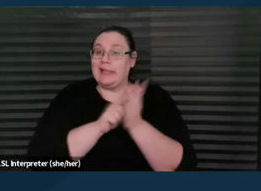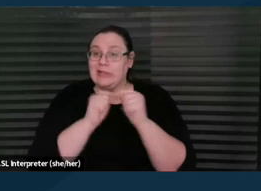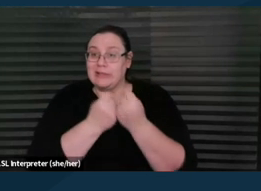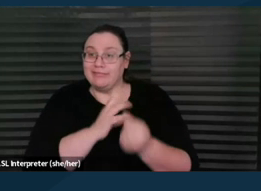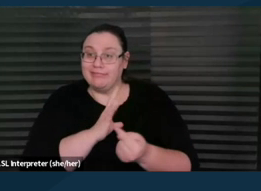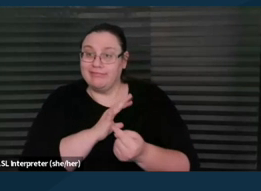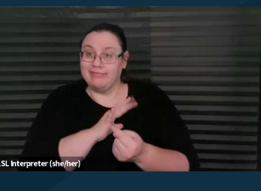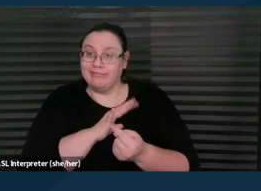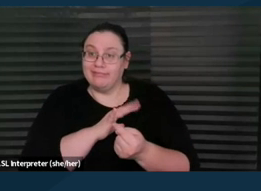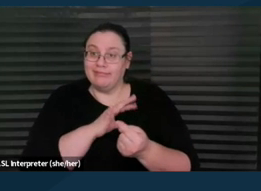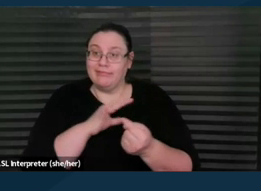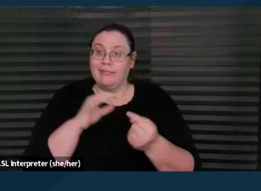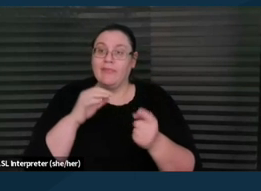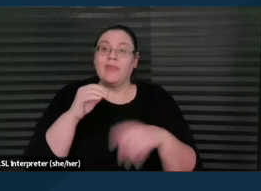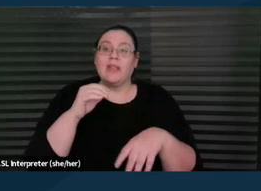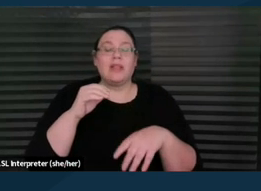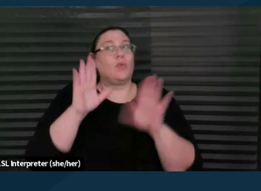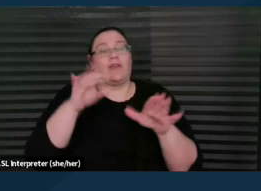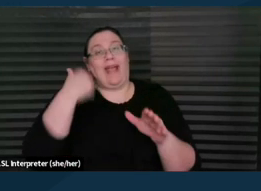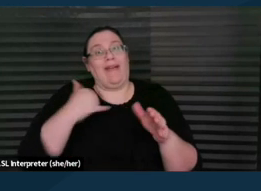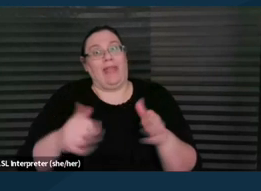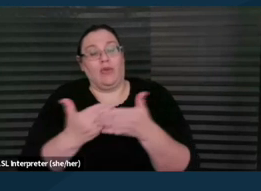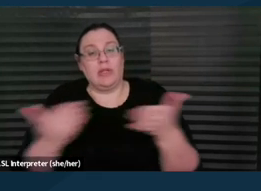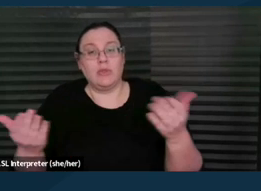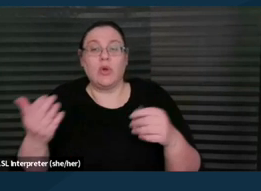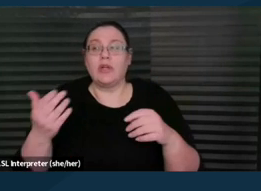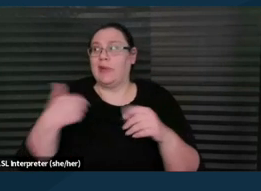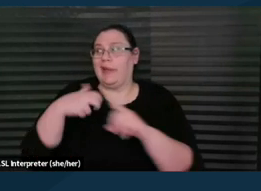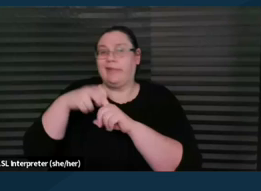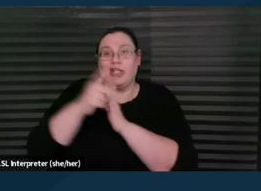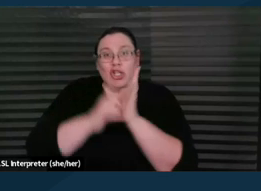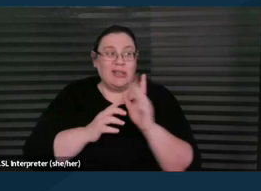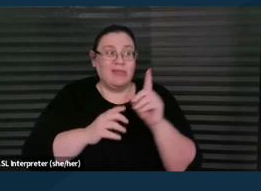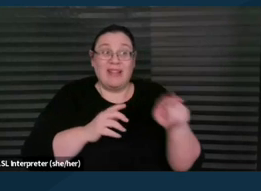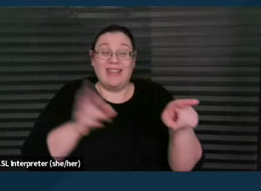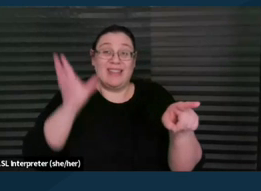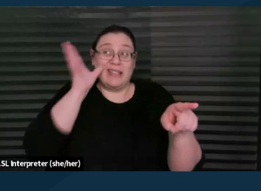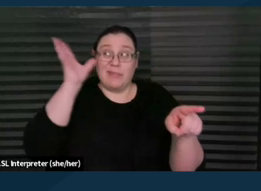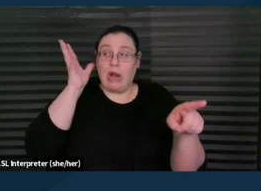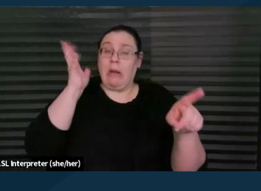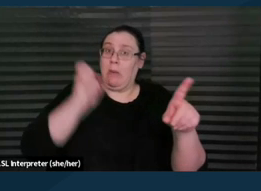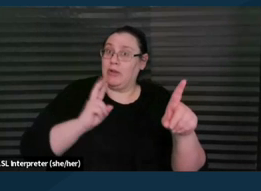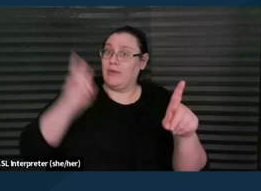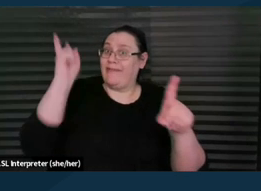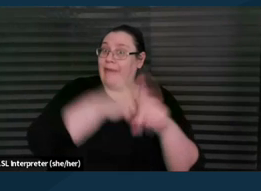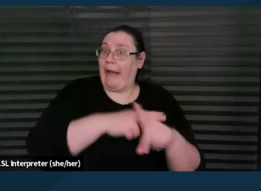is that we have that resource to say, you know, "This parent really wants to file a complaint. However, they are not literate